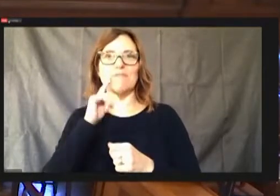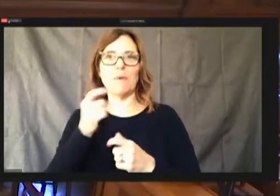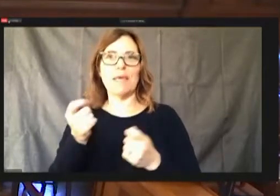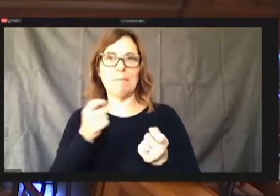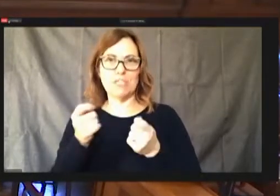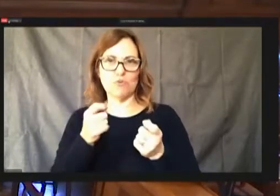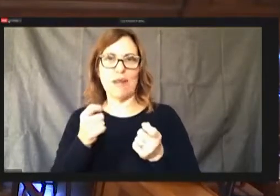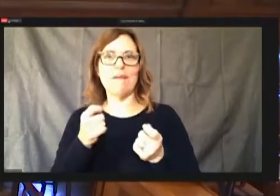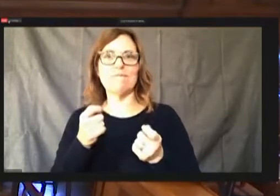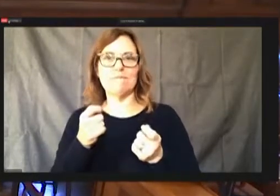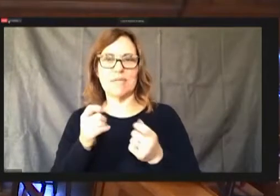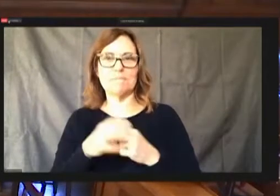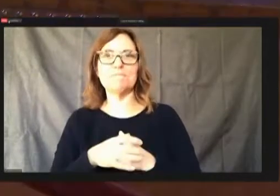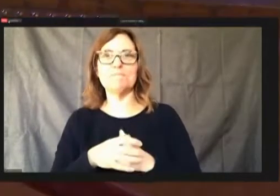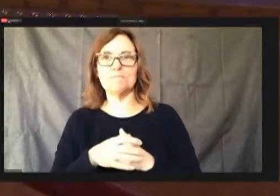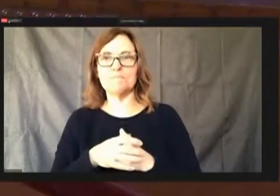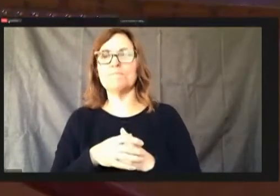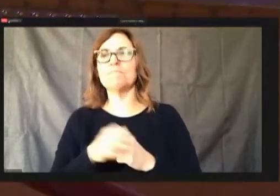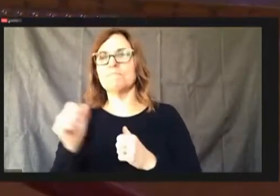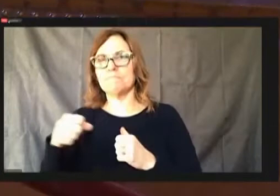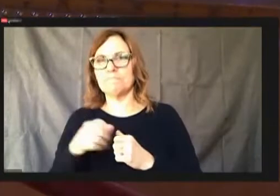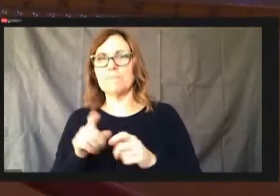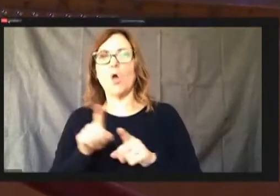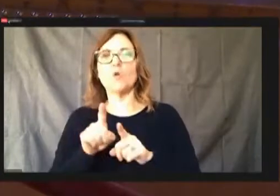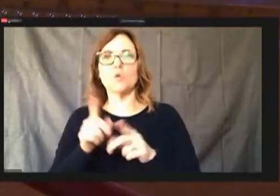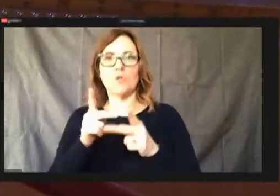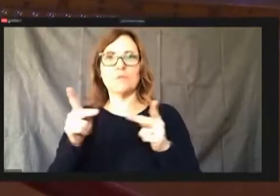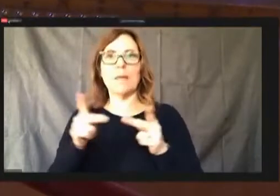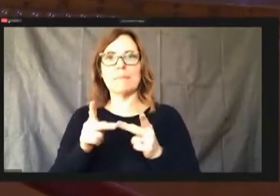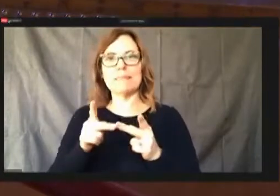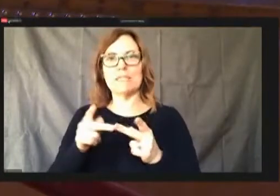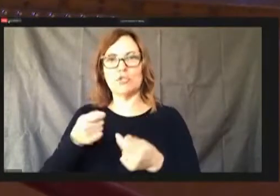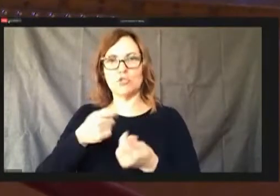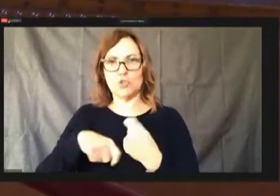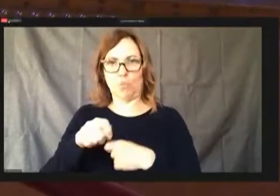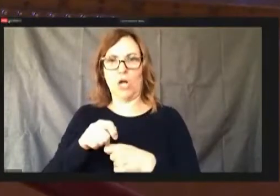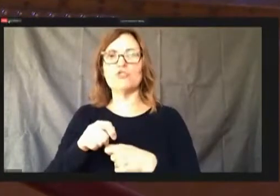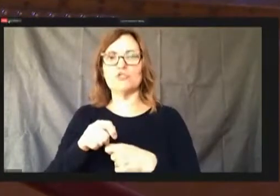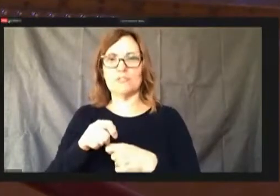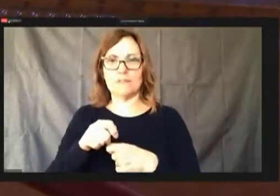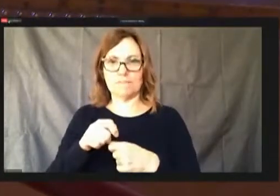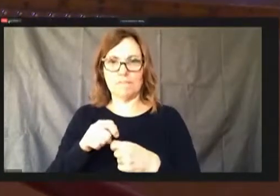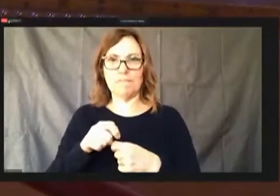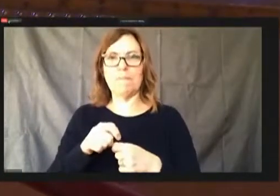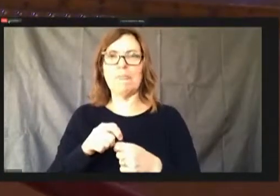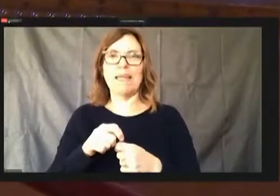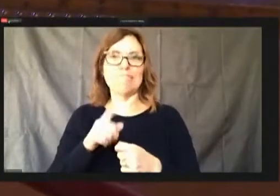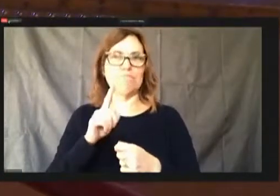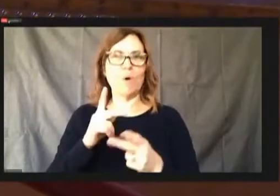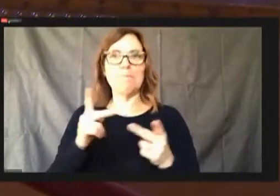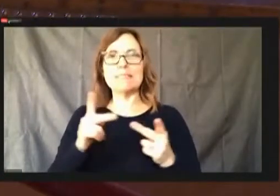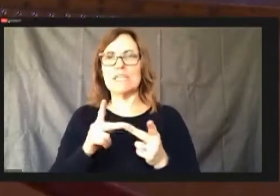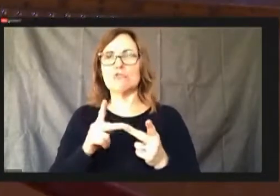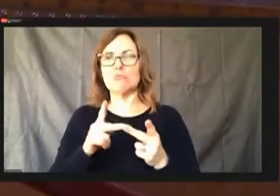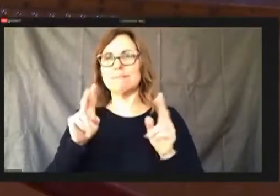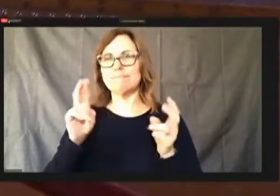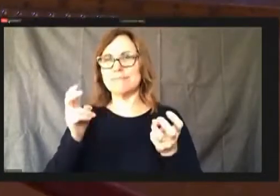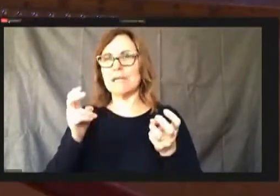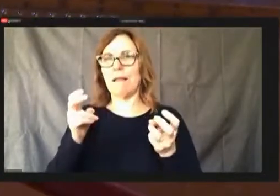There's also position swap and HR, or retitled position and human resources.